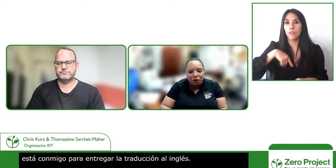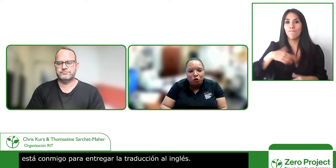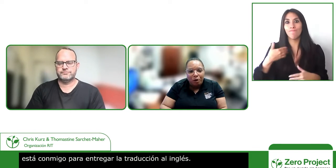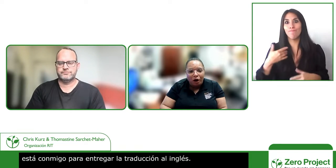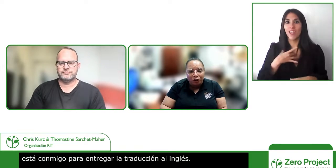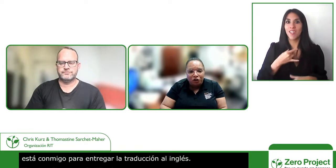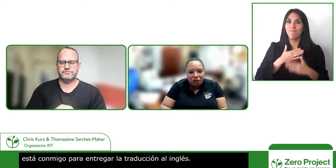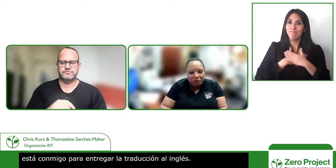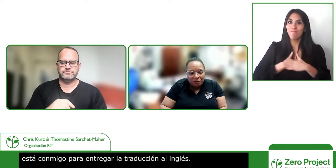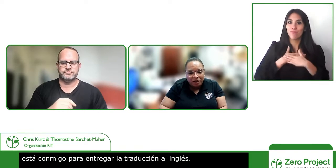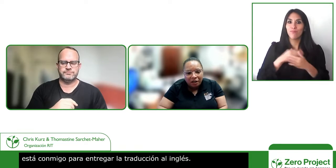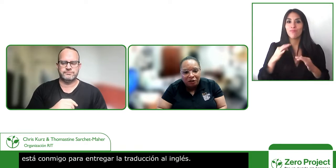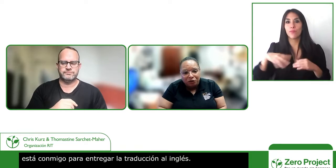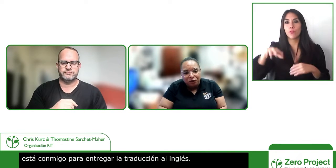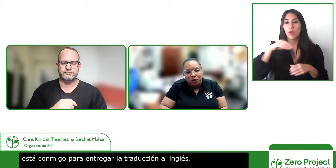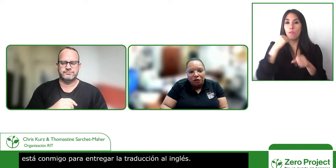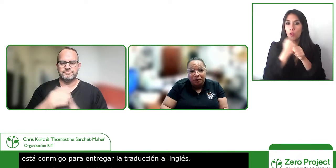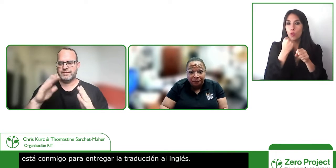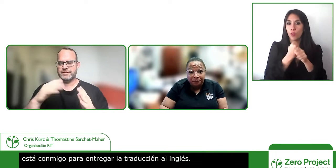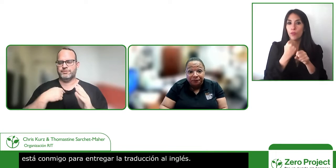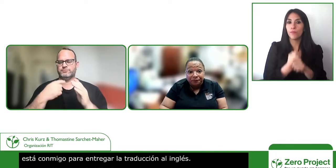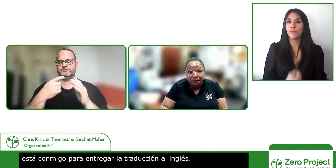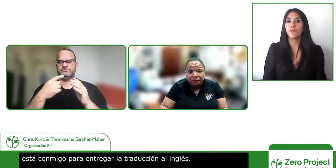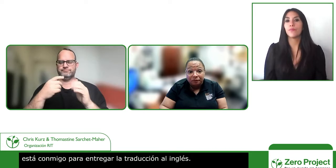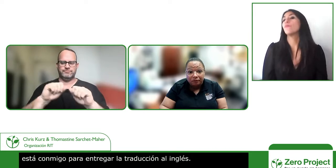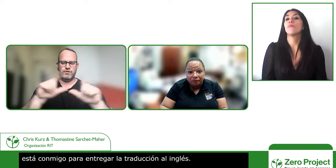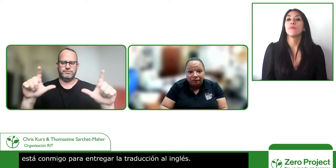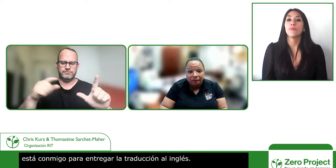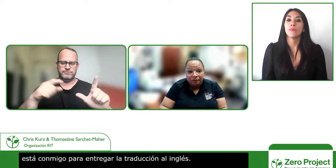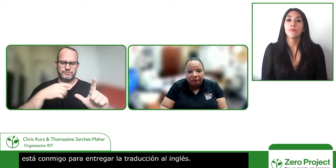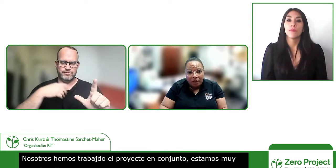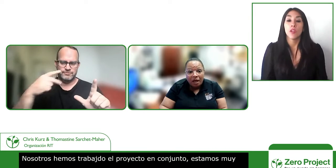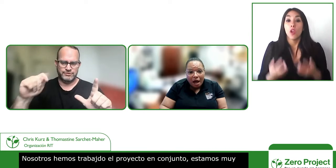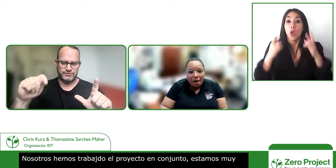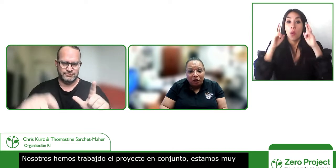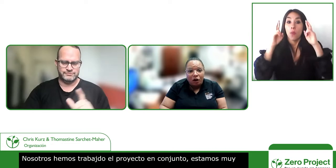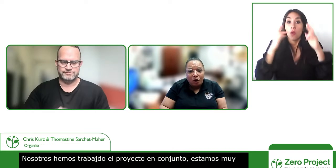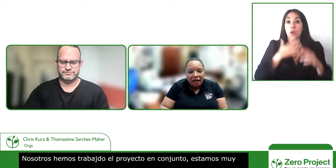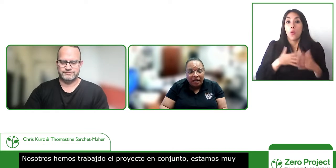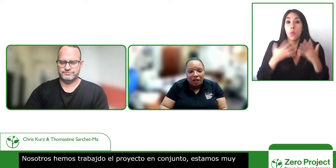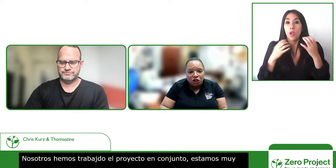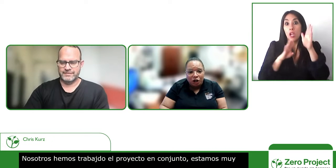new partnerships in the future i'm going to go ahead and share my